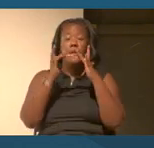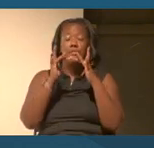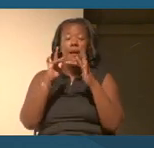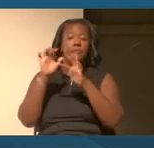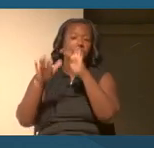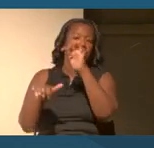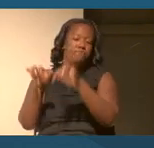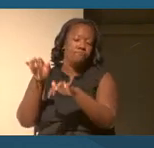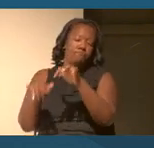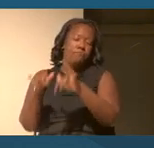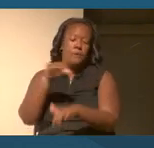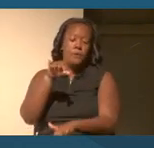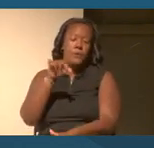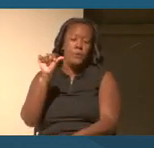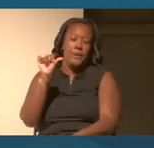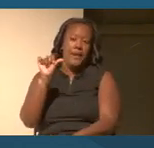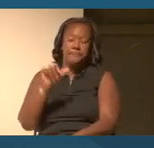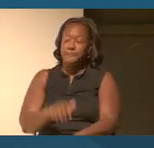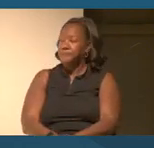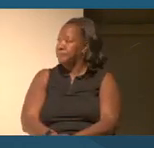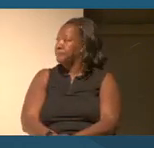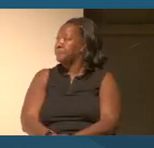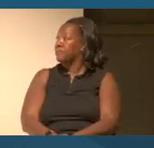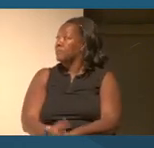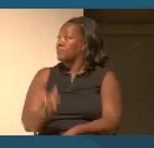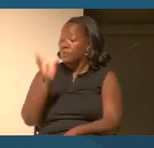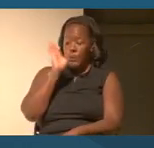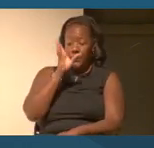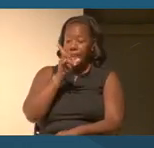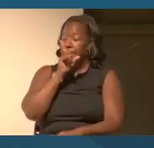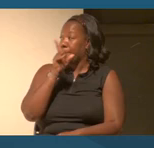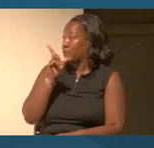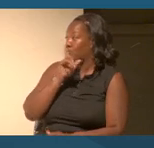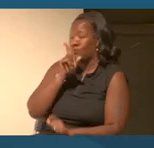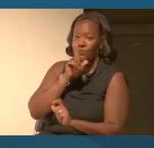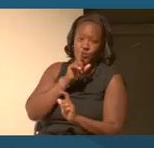and we will make sure to bring that into the space.